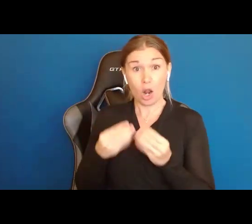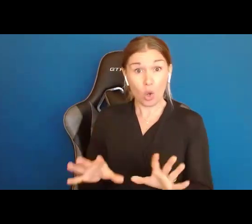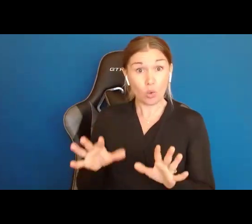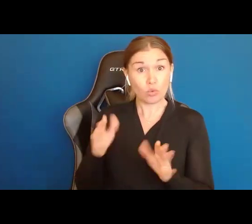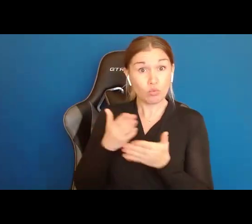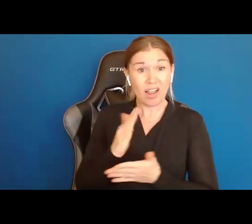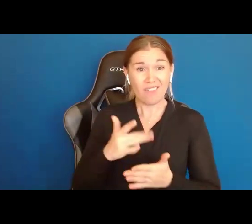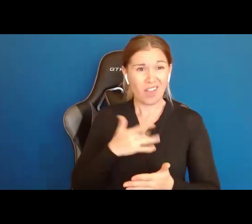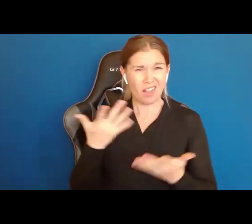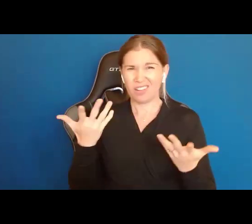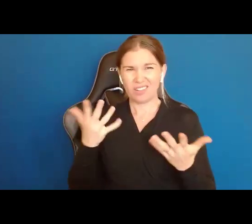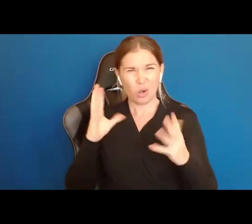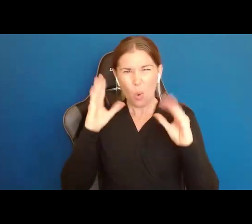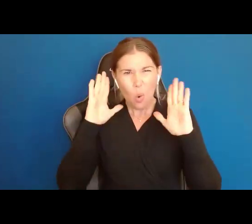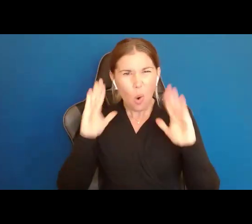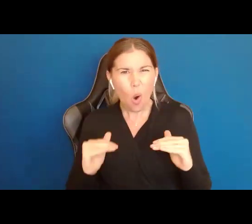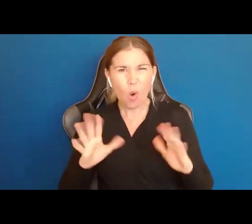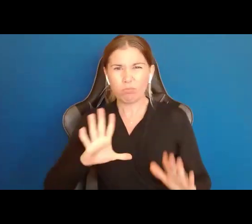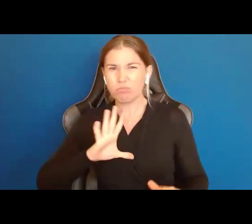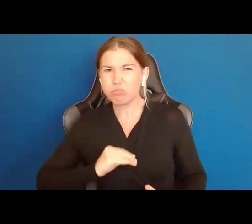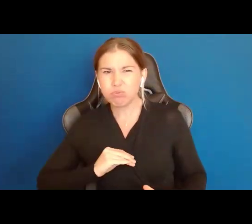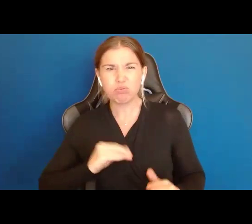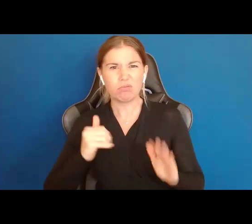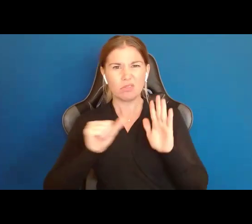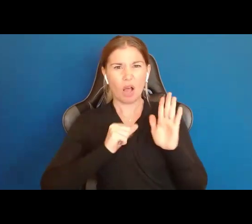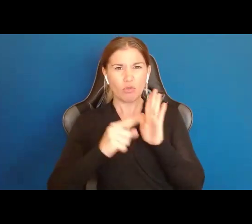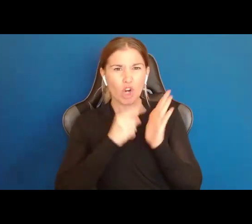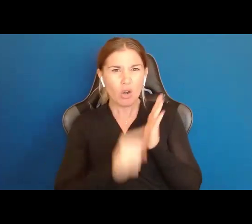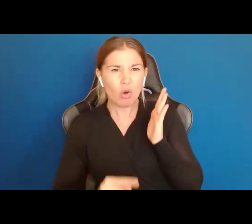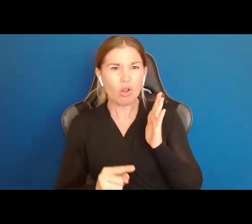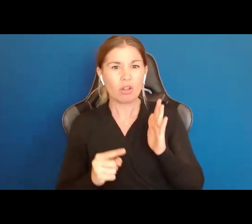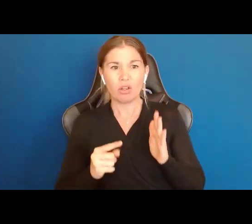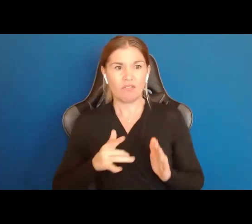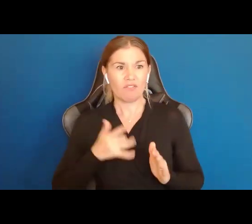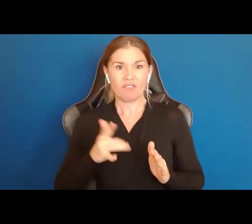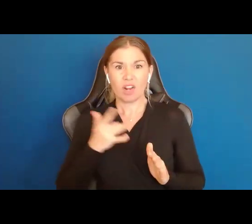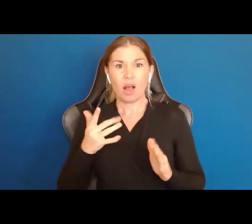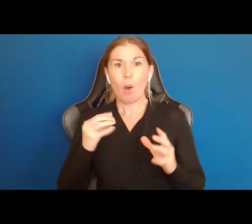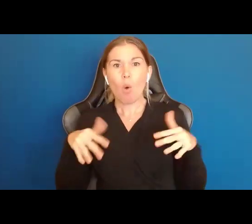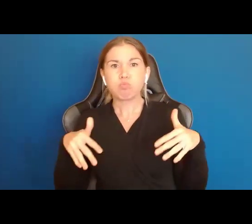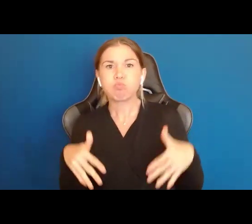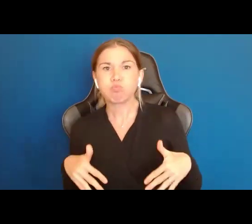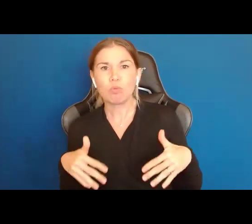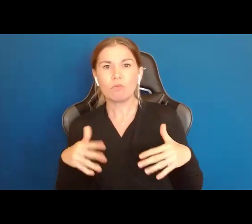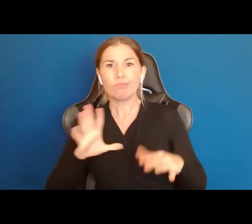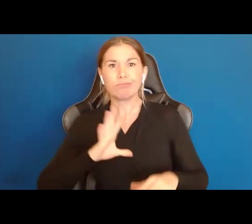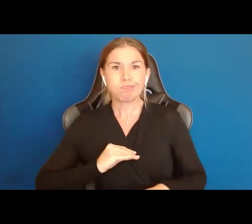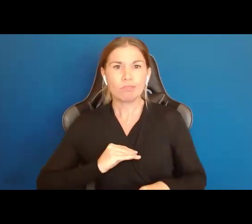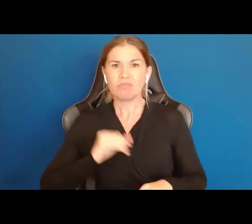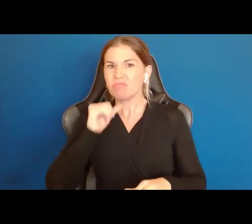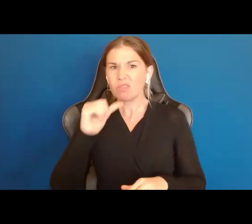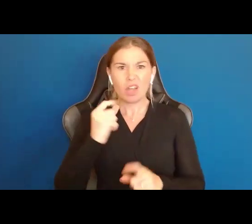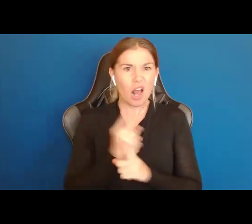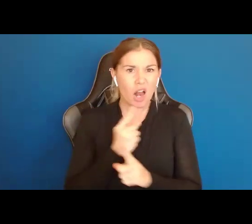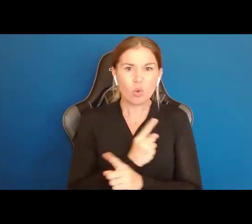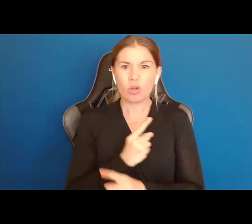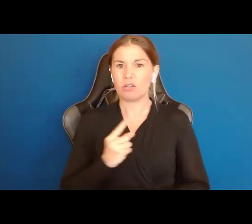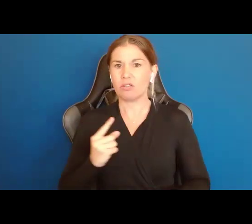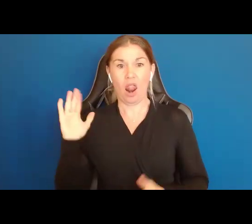and self critical. Another found that people who have less right to make choices feel more passive, they have lower self esteem, they feel inadequate, they have less ability to do things.